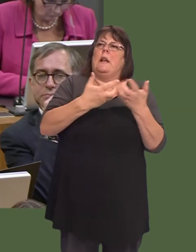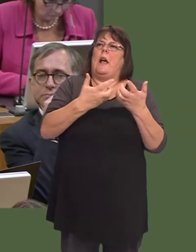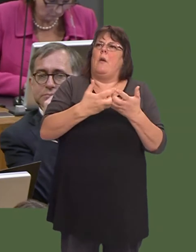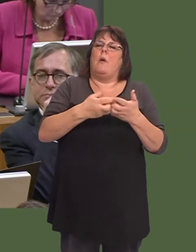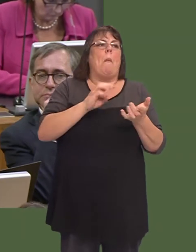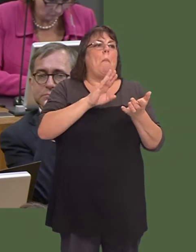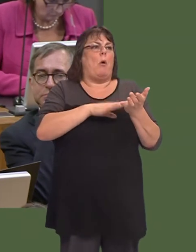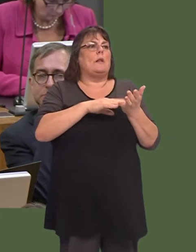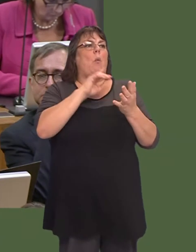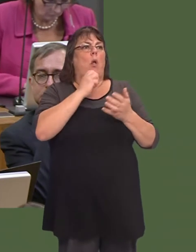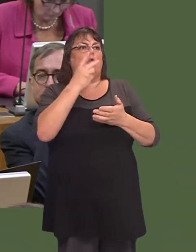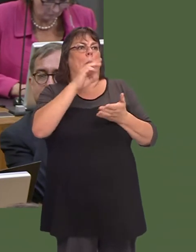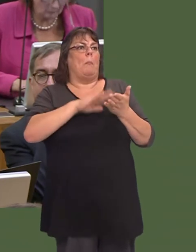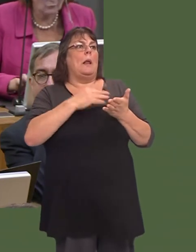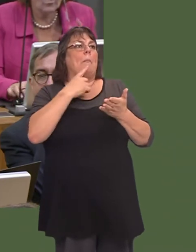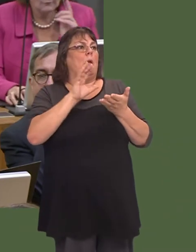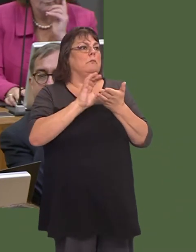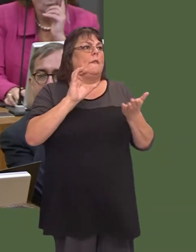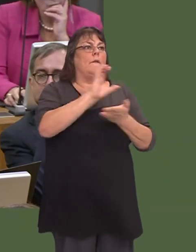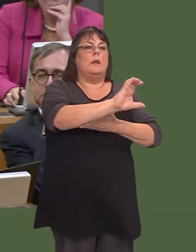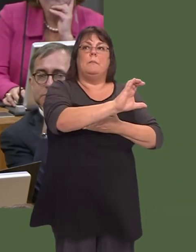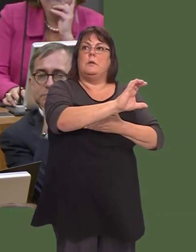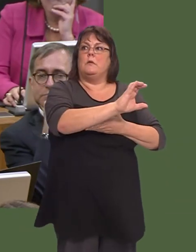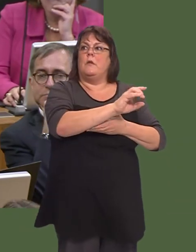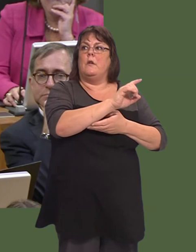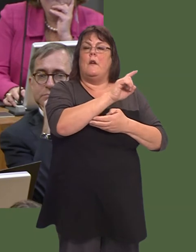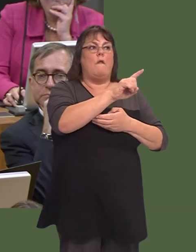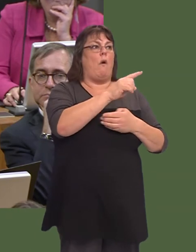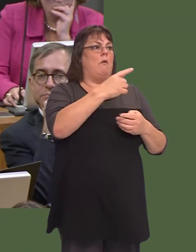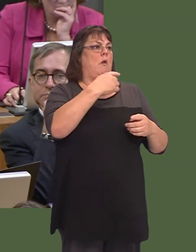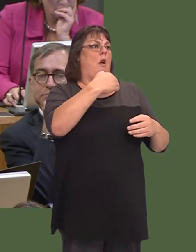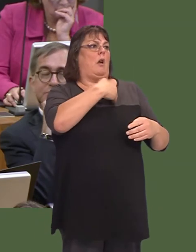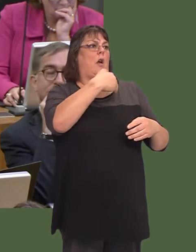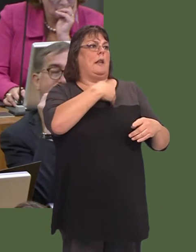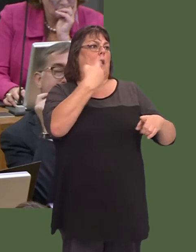Morriston is just about to receive £2 million towards investment in response to cardiac